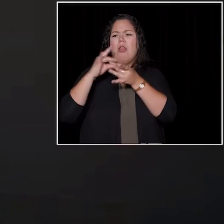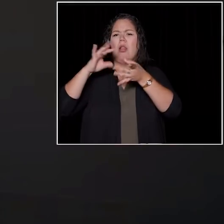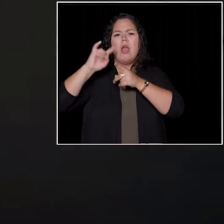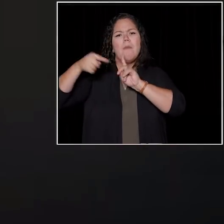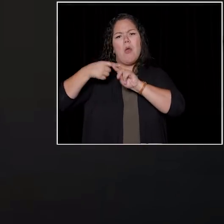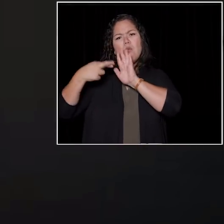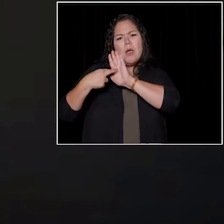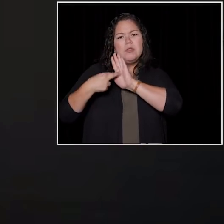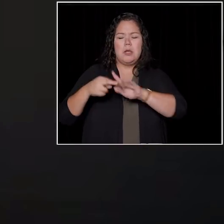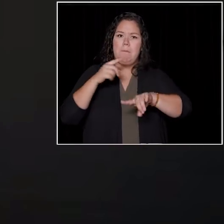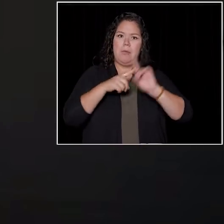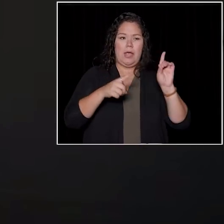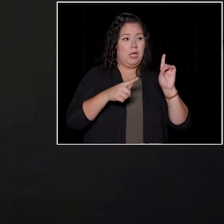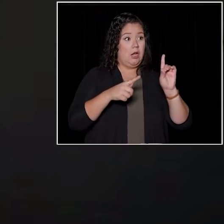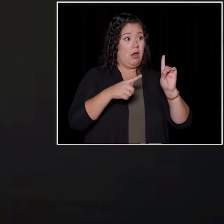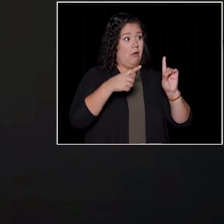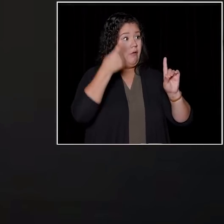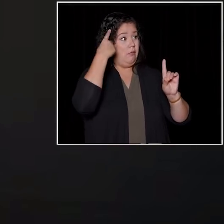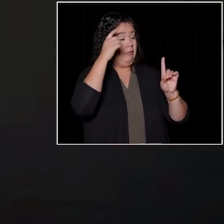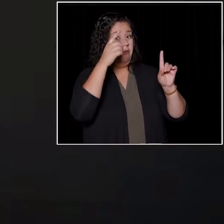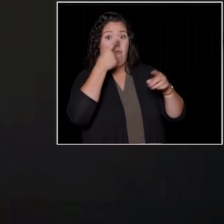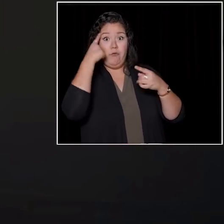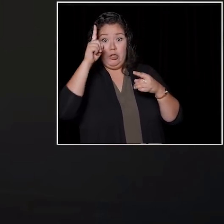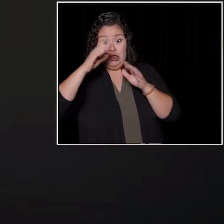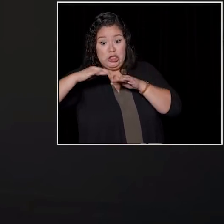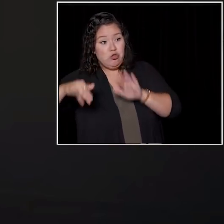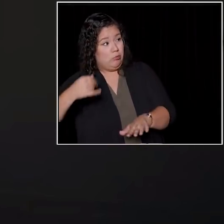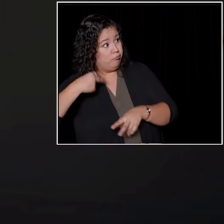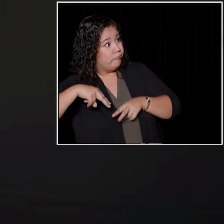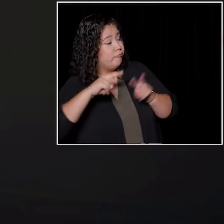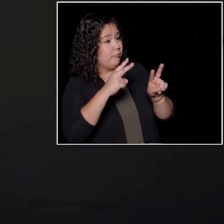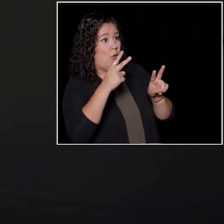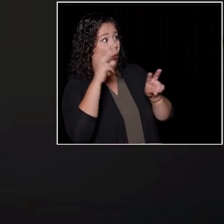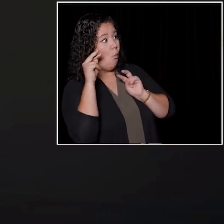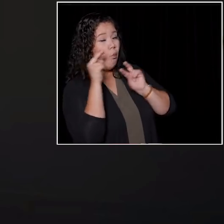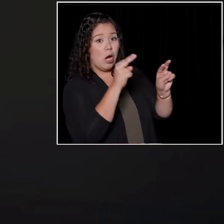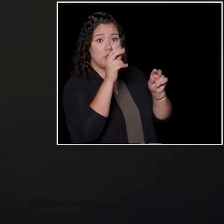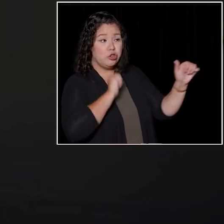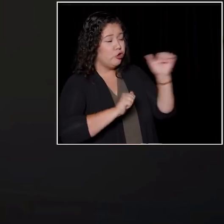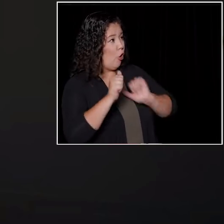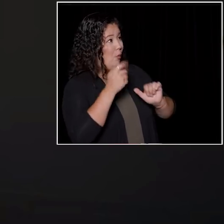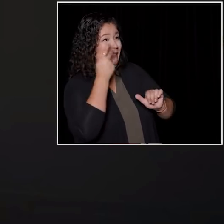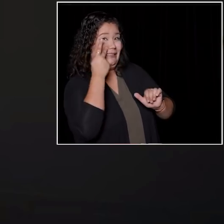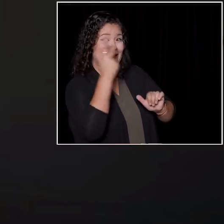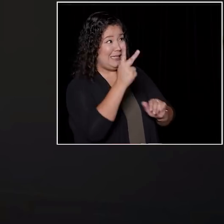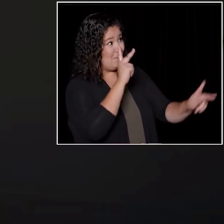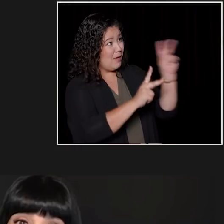it's especially important for children and the images that they see and the stories they're being told.